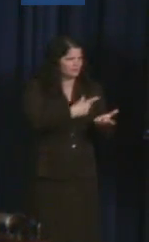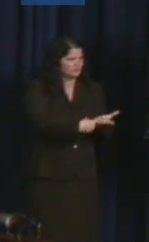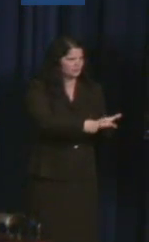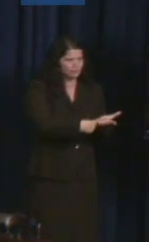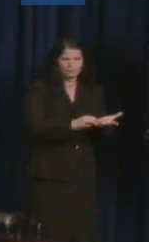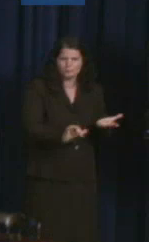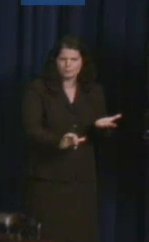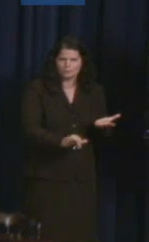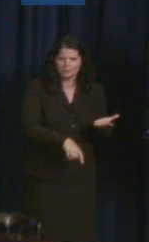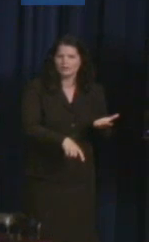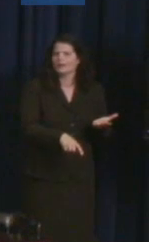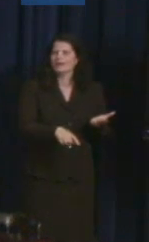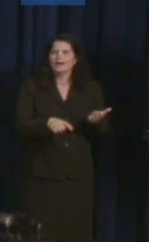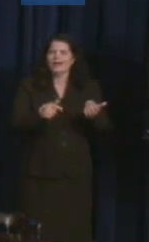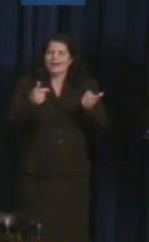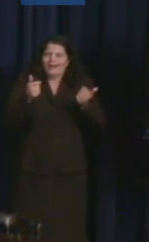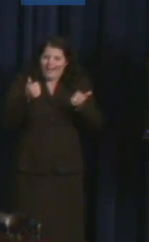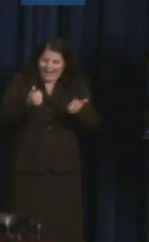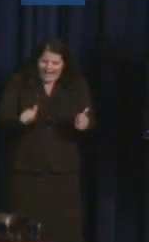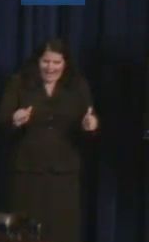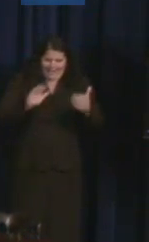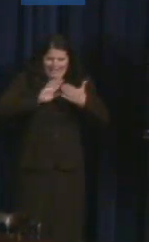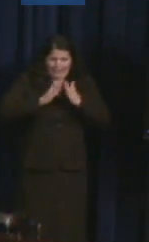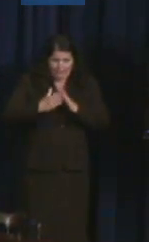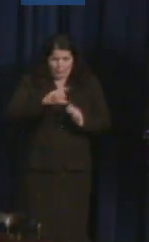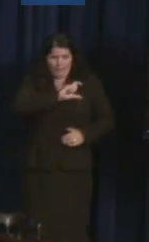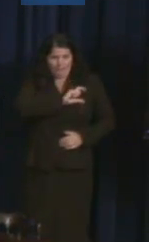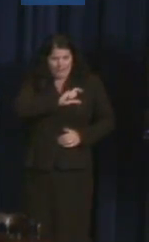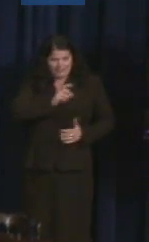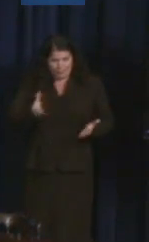disability community if we're going to help local police forces around the country get it right.